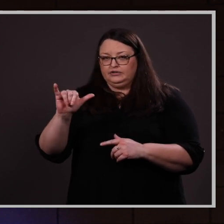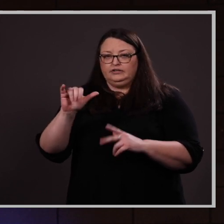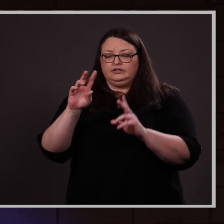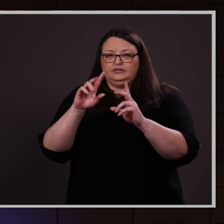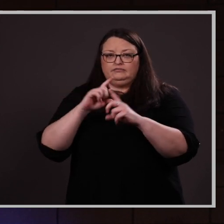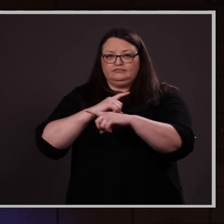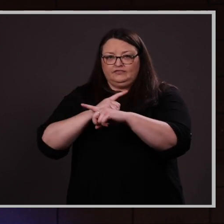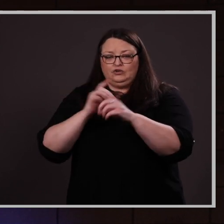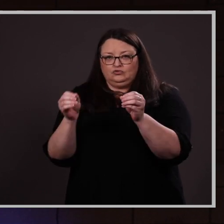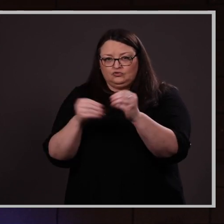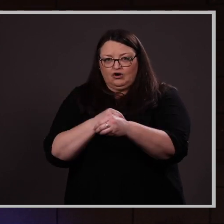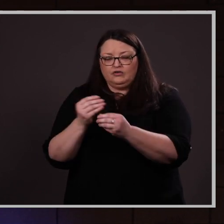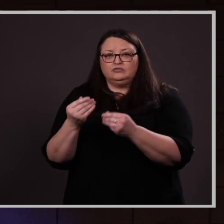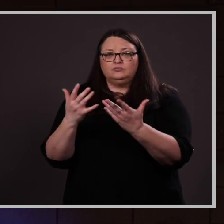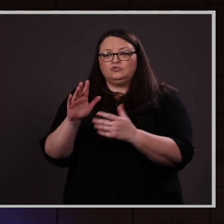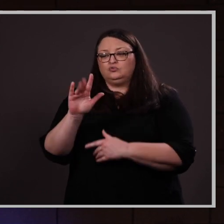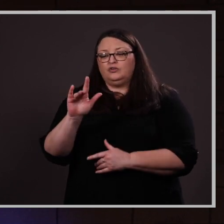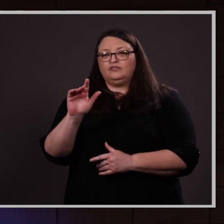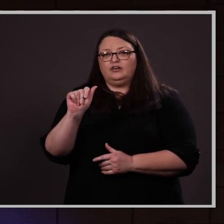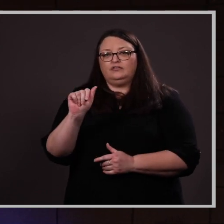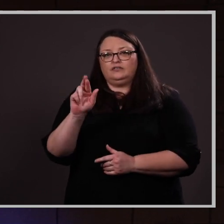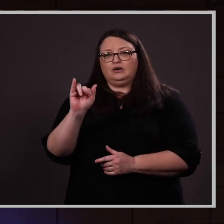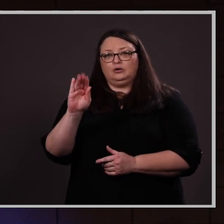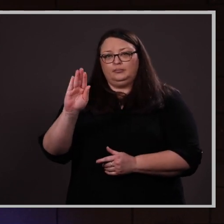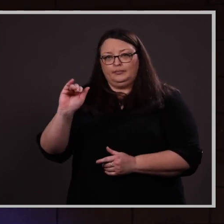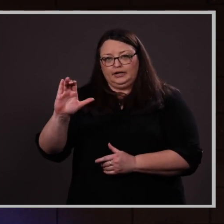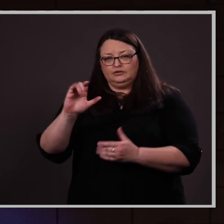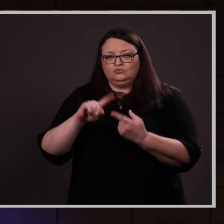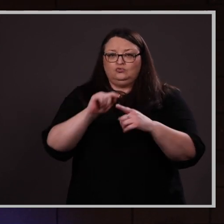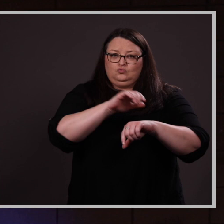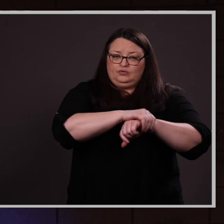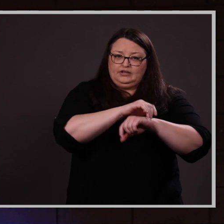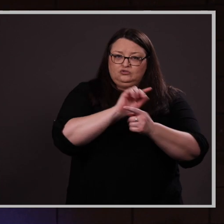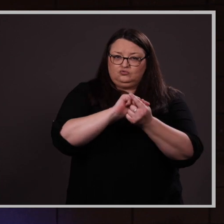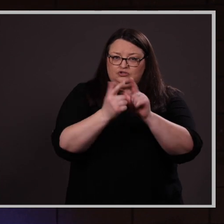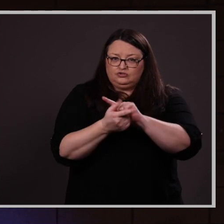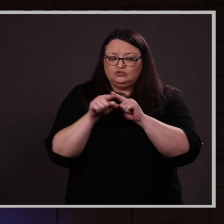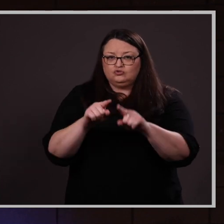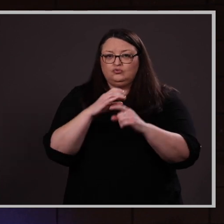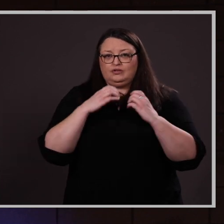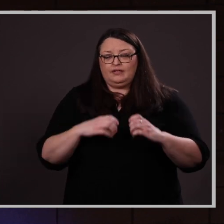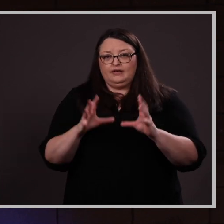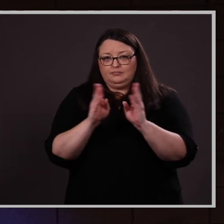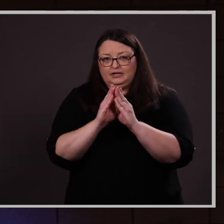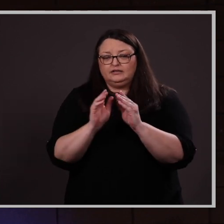over 25 Arabic to English translations during client meetings and helped refugees understand